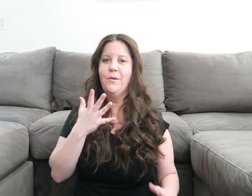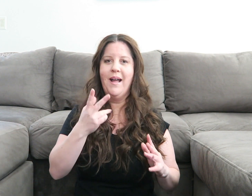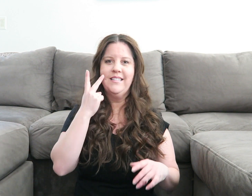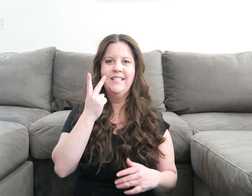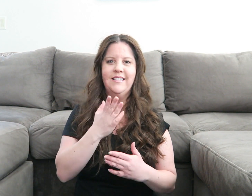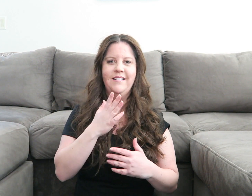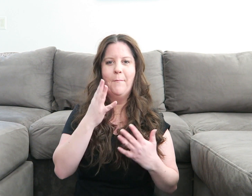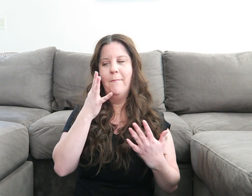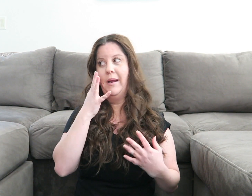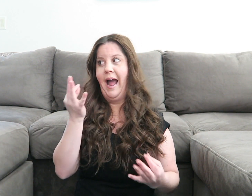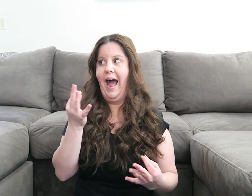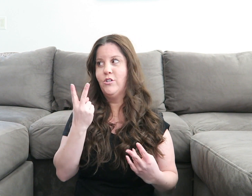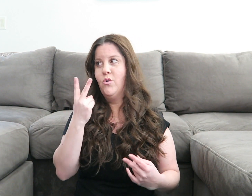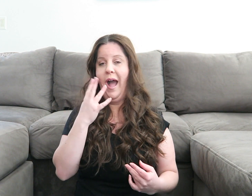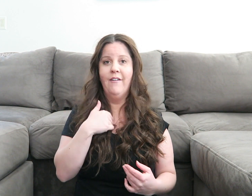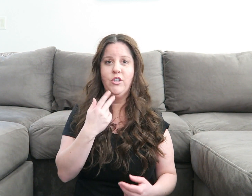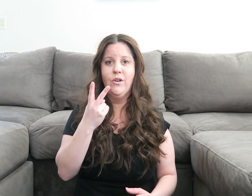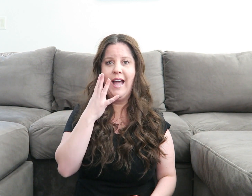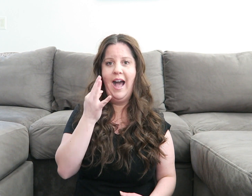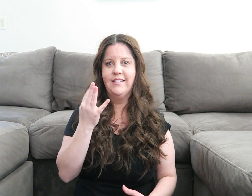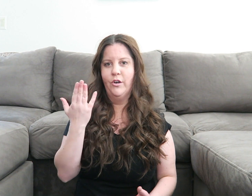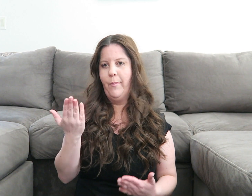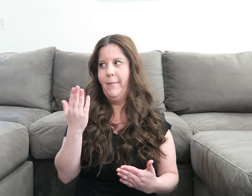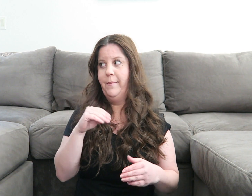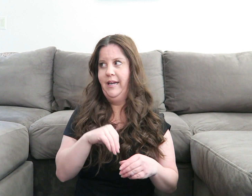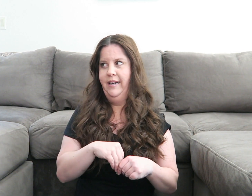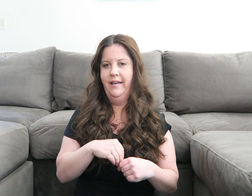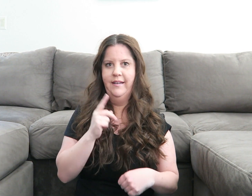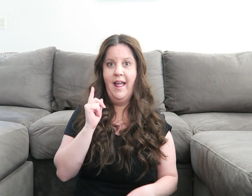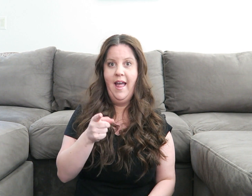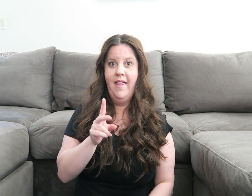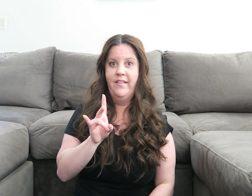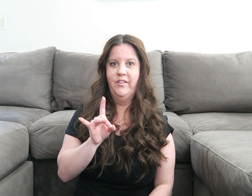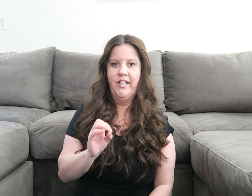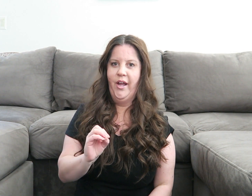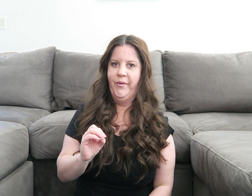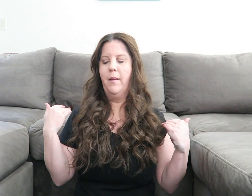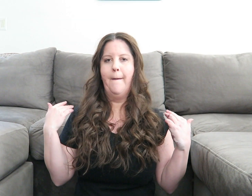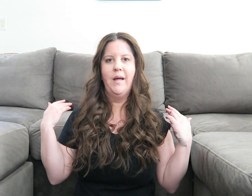So you might see cats, two, I have two cats. So, their probably be in the video